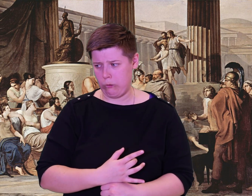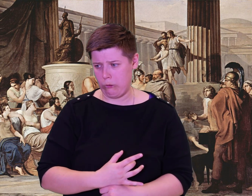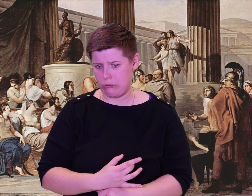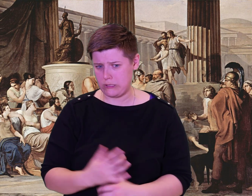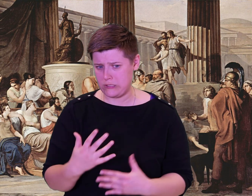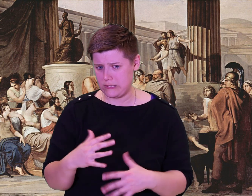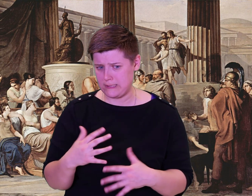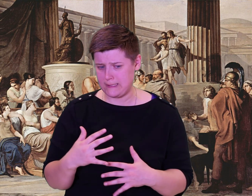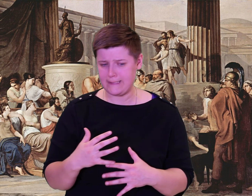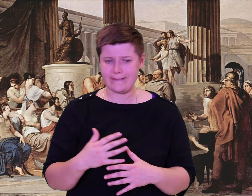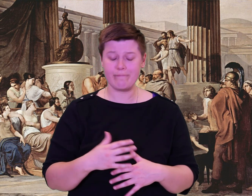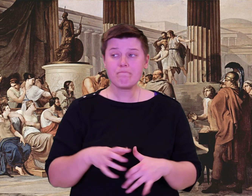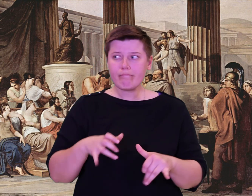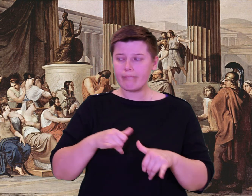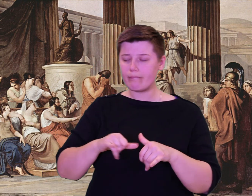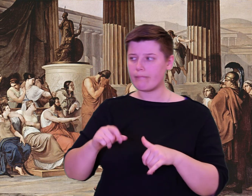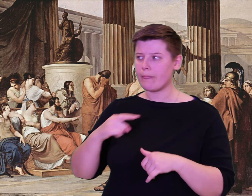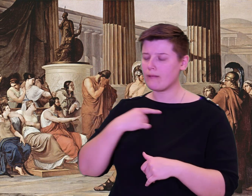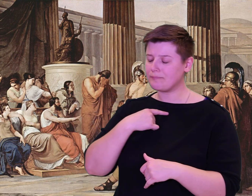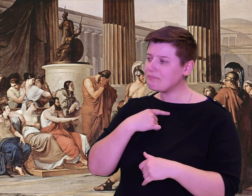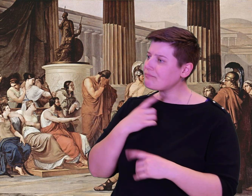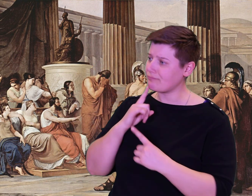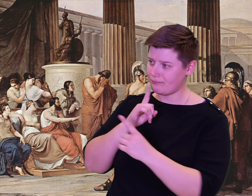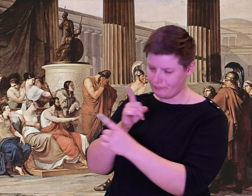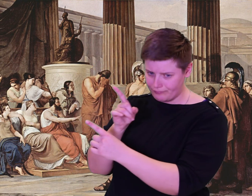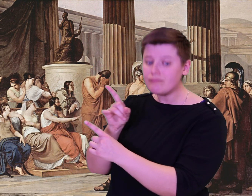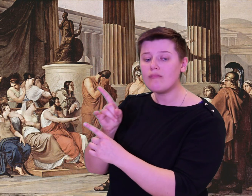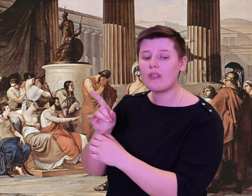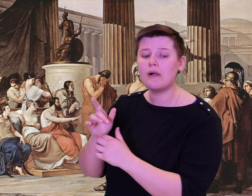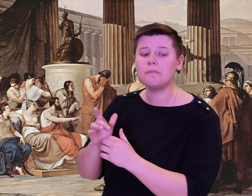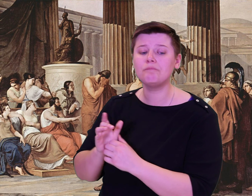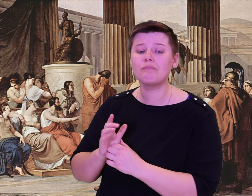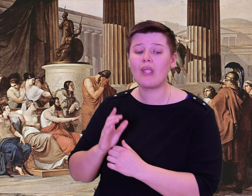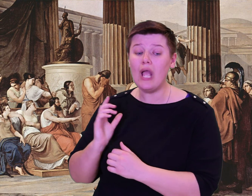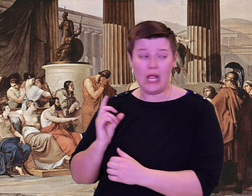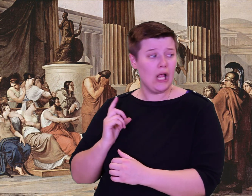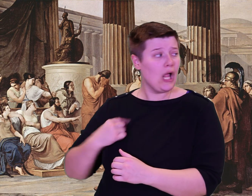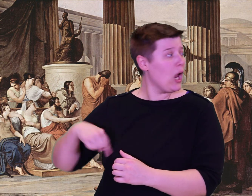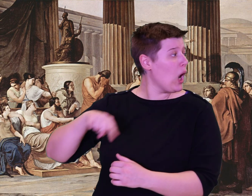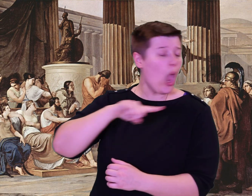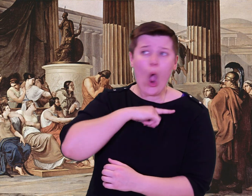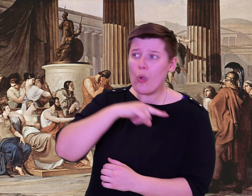fame is greatest under the sky for sacking that vast city and killing many people.